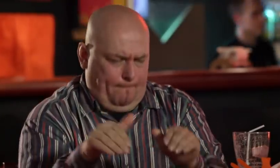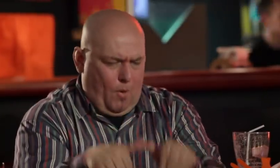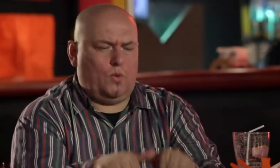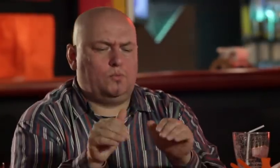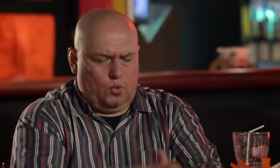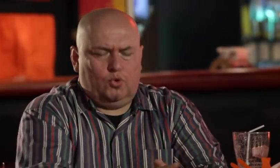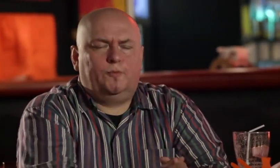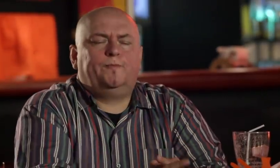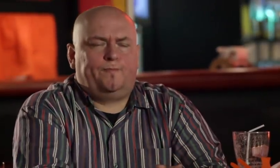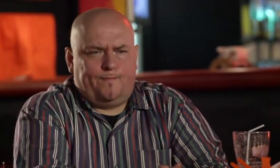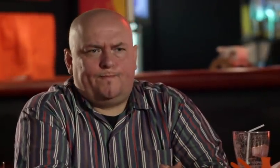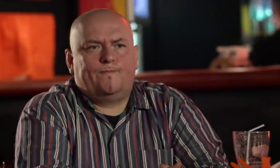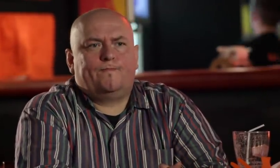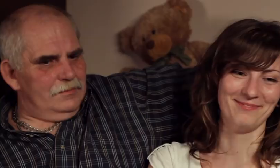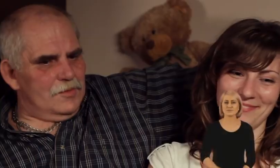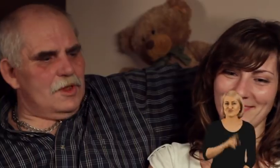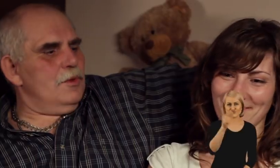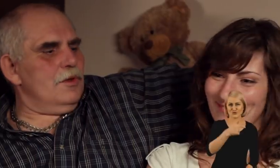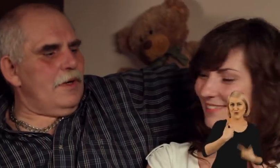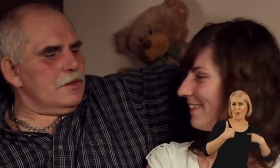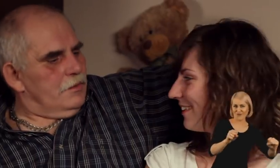It is possible. One must be brave